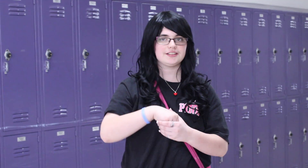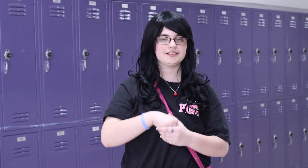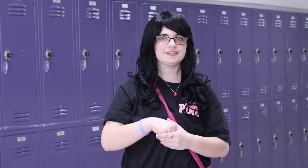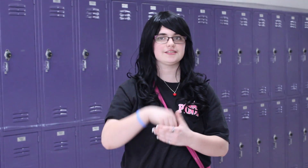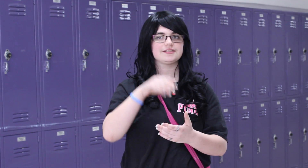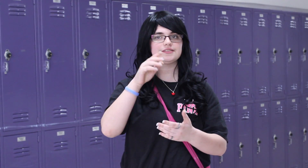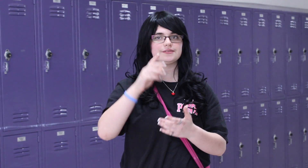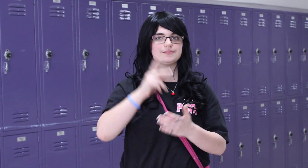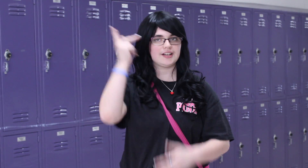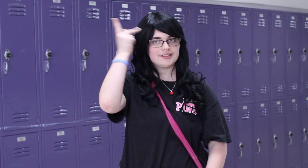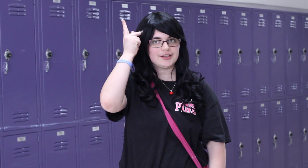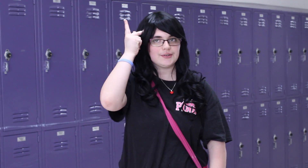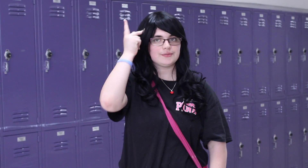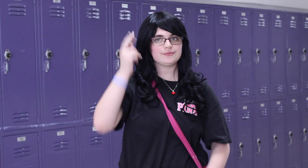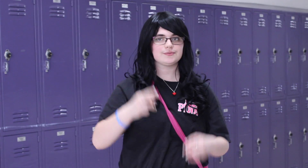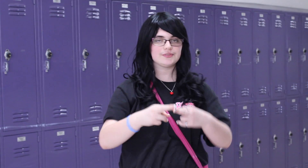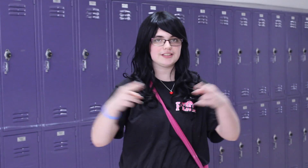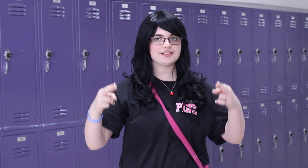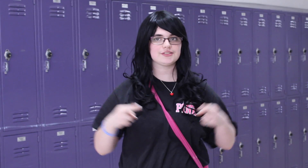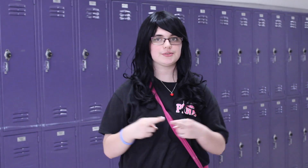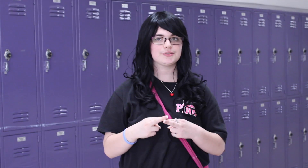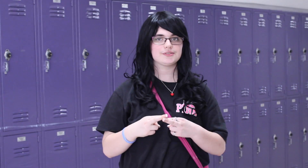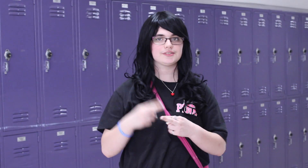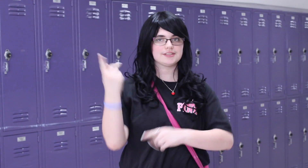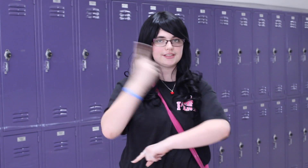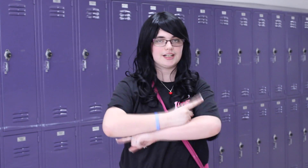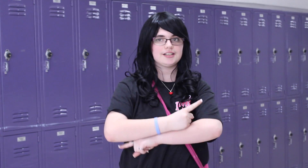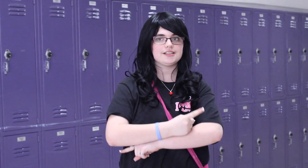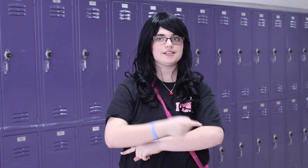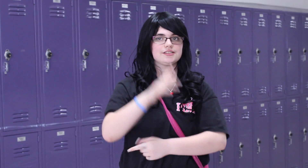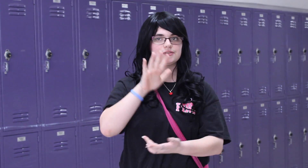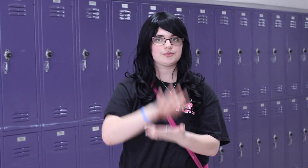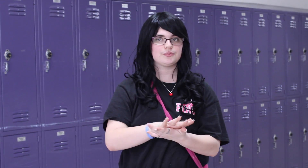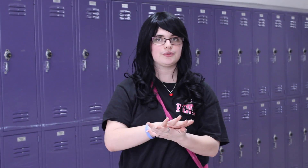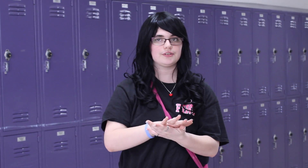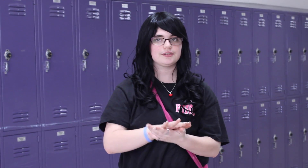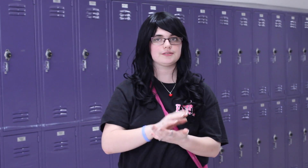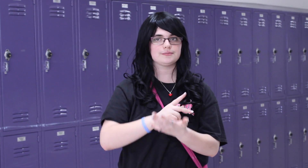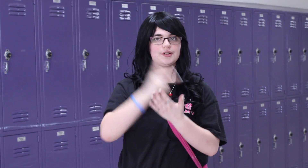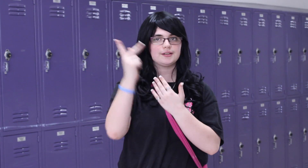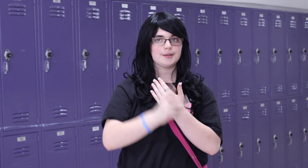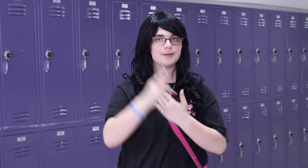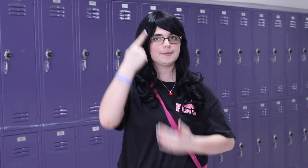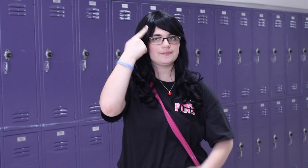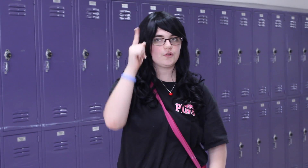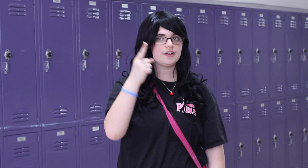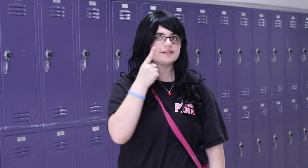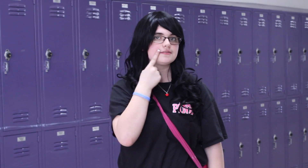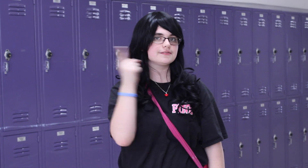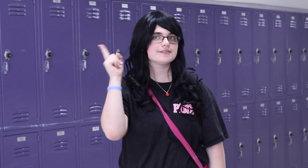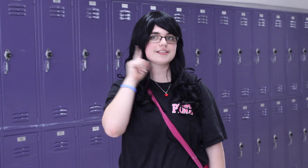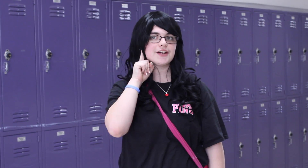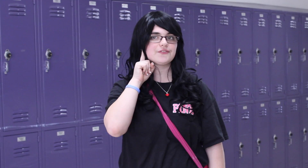in Plano Regional Day School Program for the Deaf.